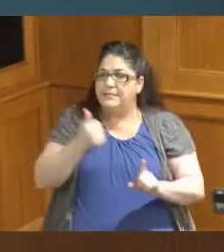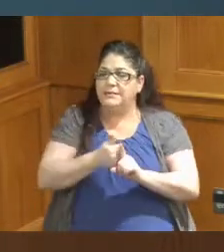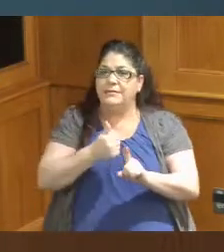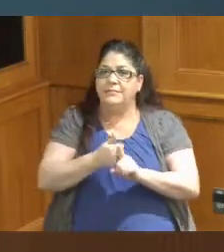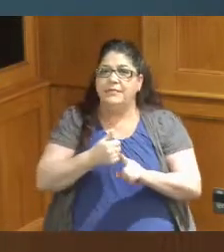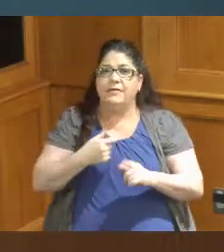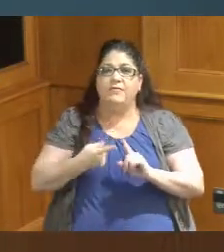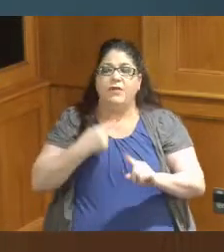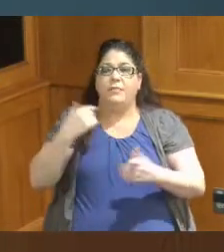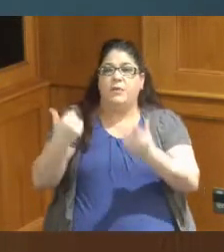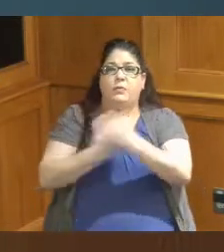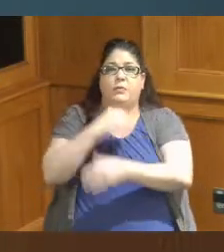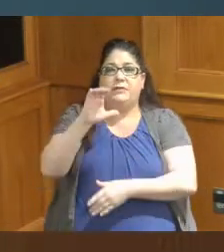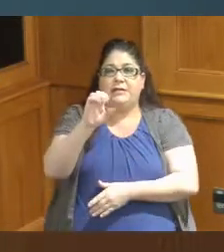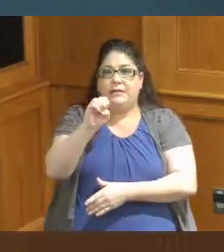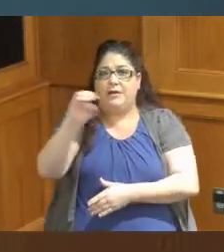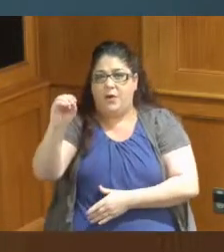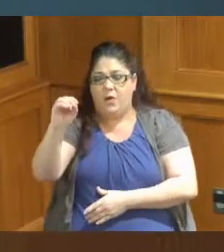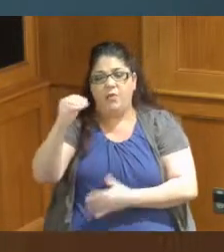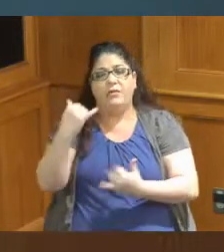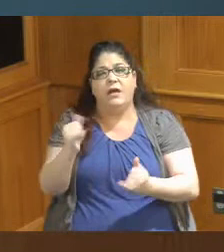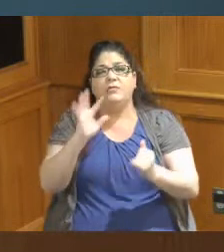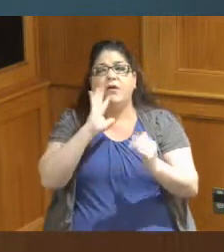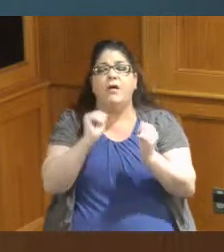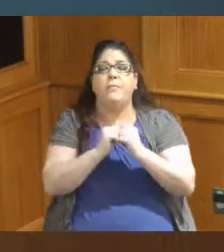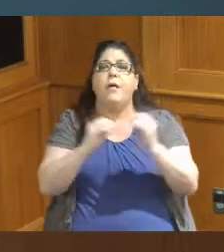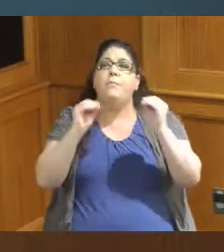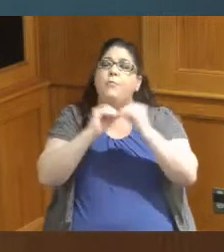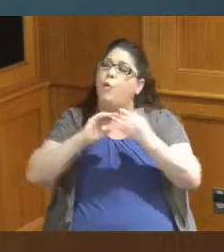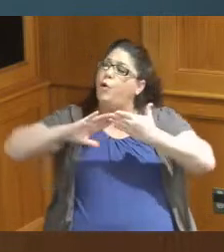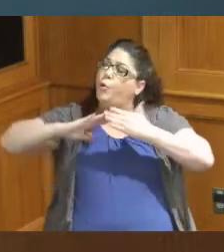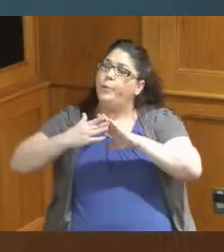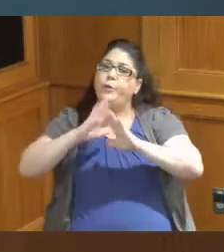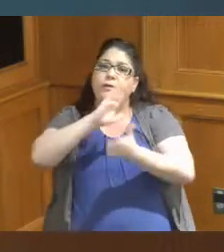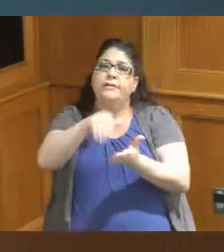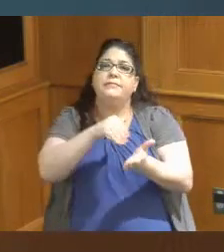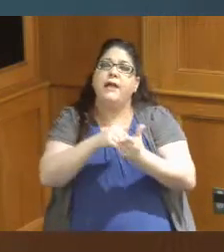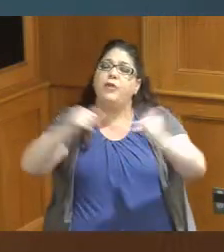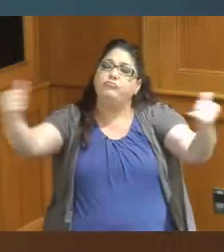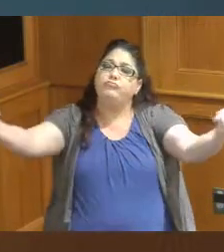the new CEO and now they're talking about more of a community center where everybody can come